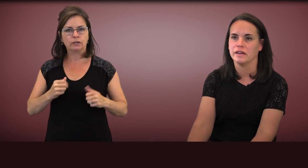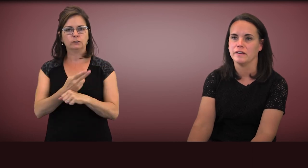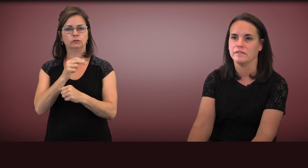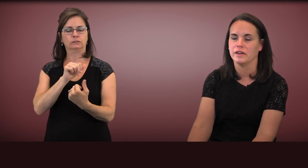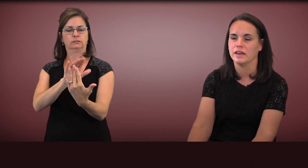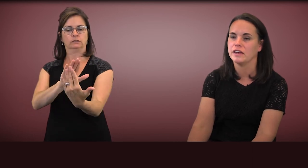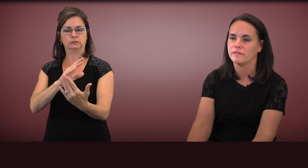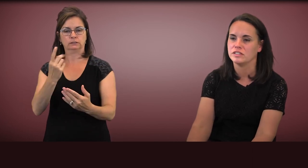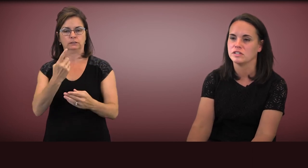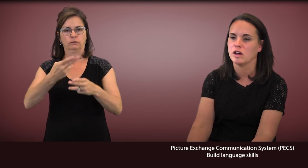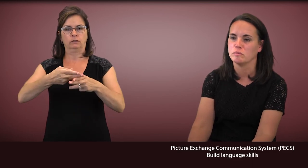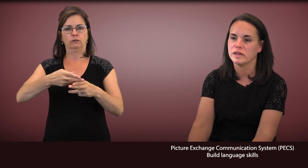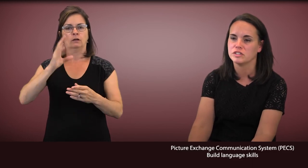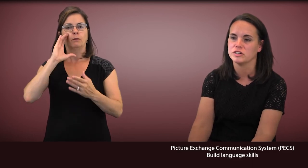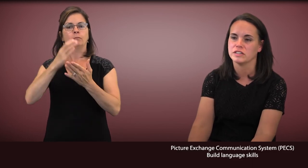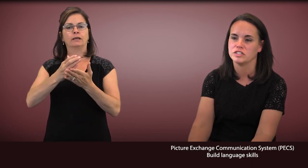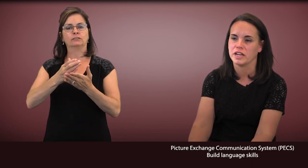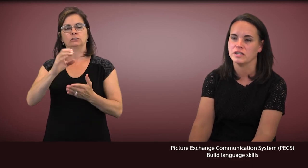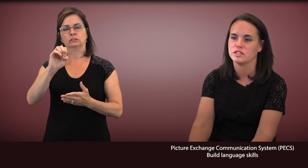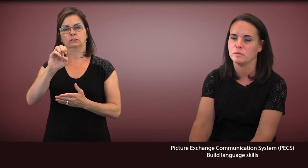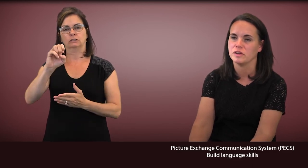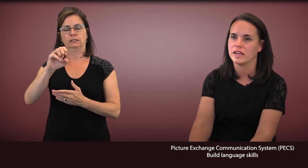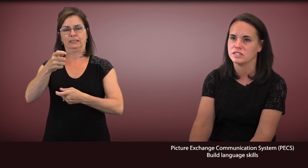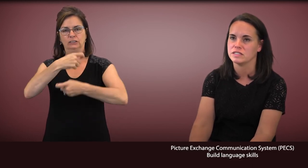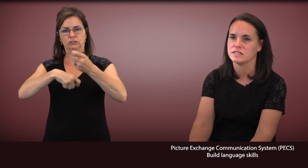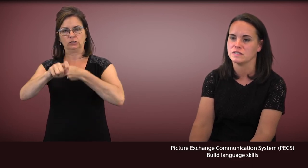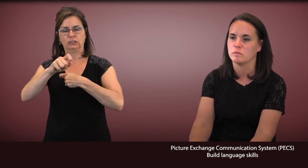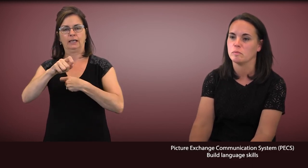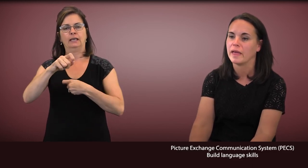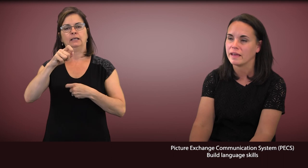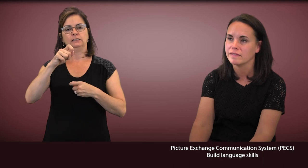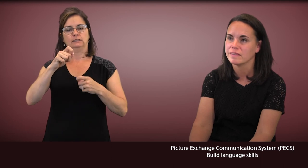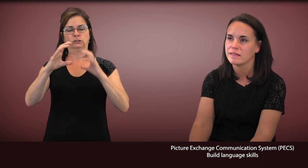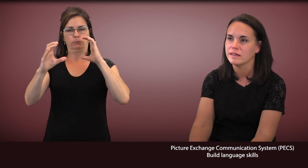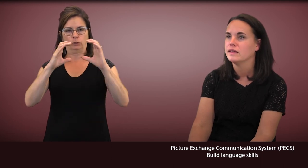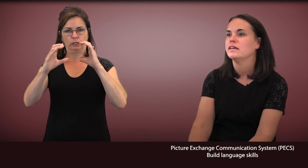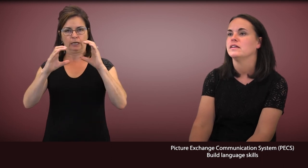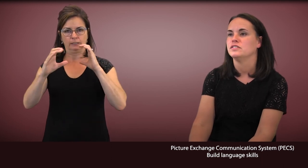of an intervention called Picture Exchange Communication System or PECS